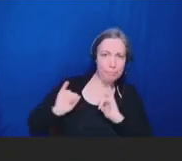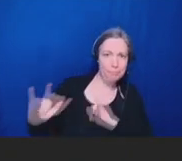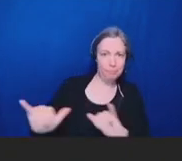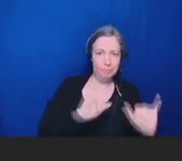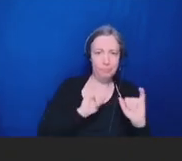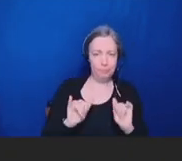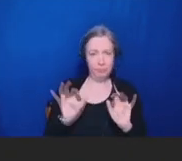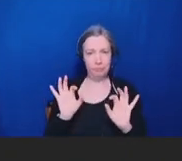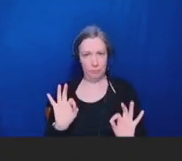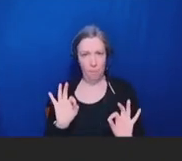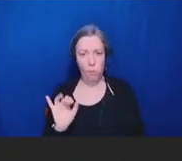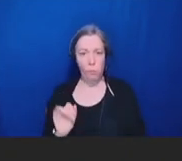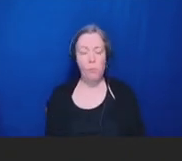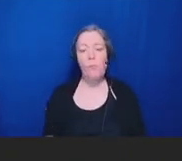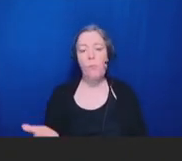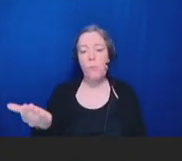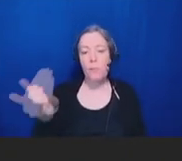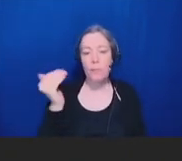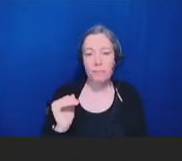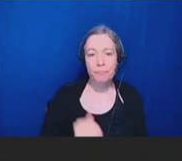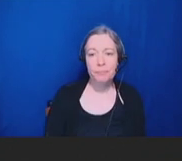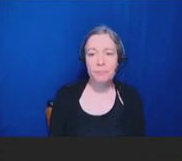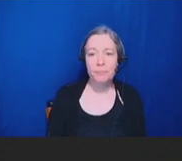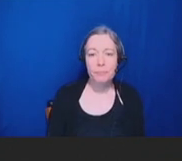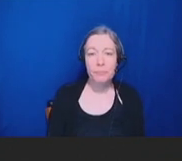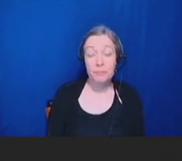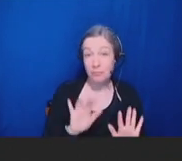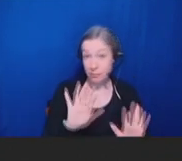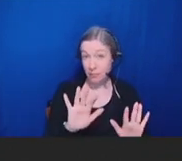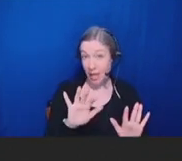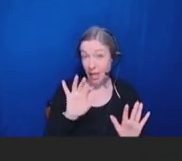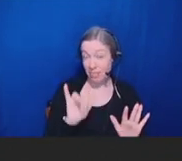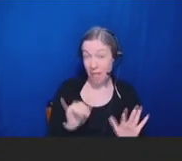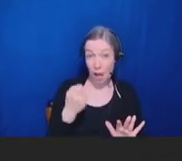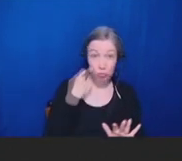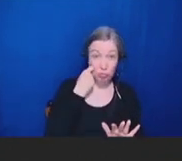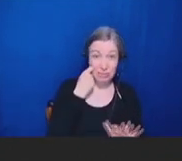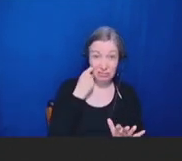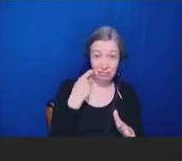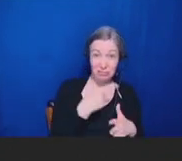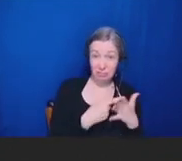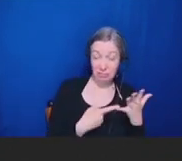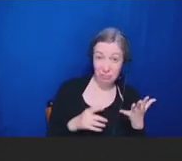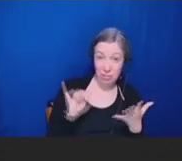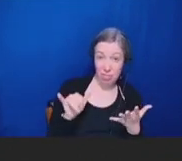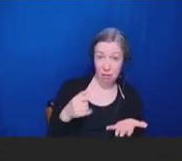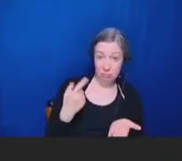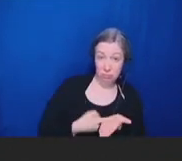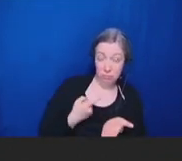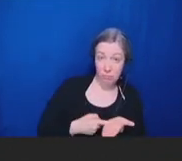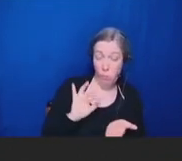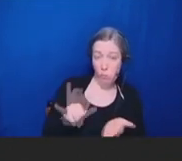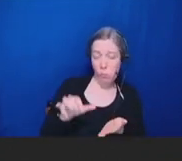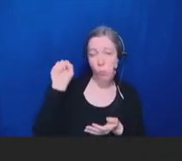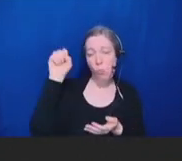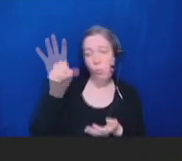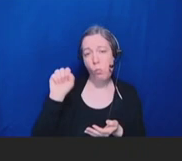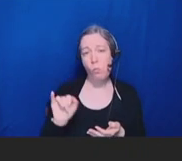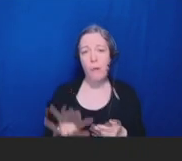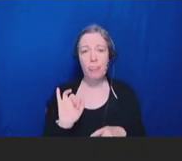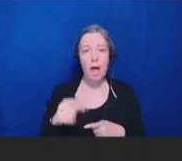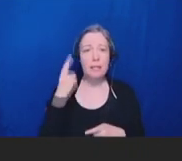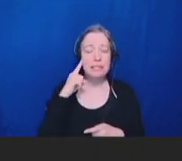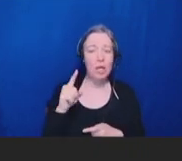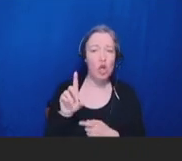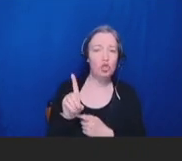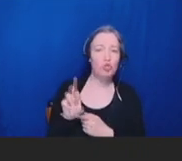So, those are our draft recommendations for comment. And appreciate your comment on the